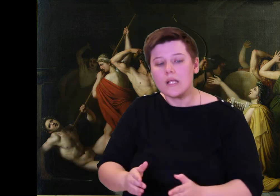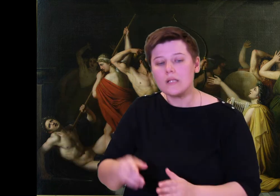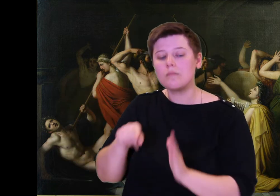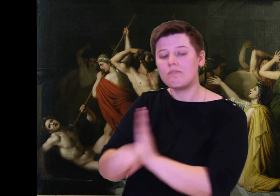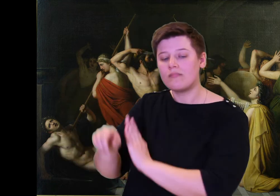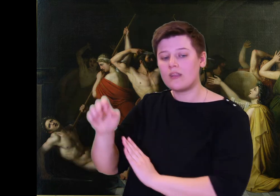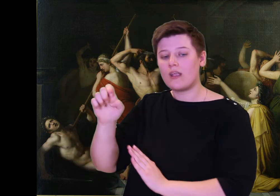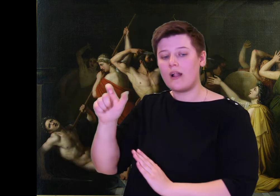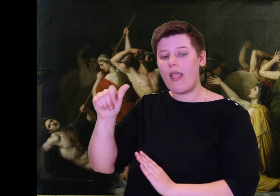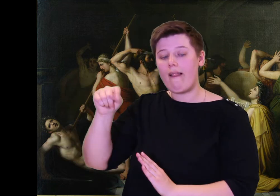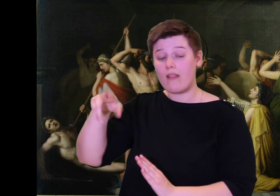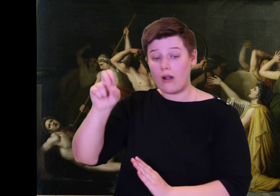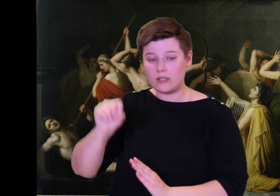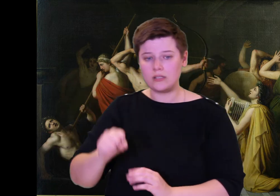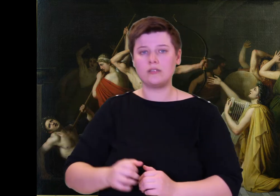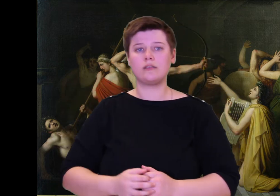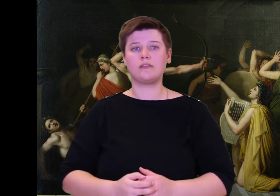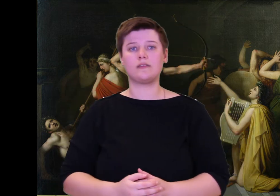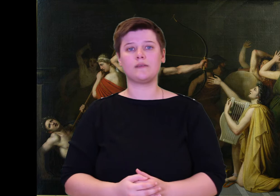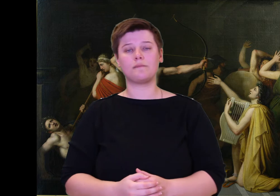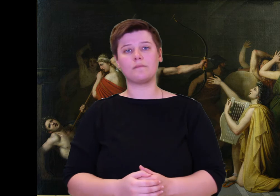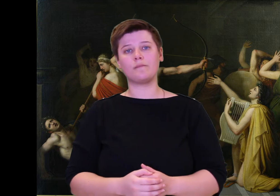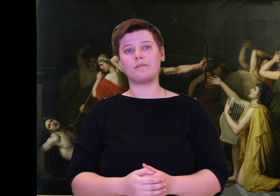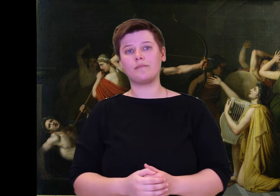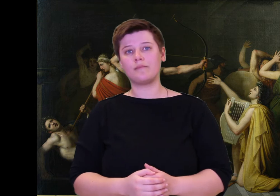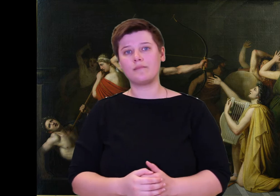the others were defeated by the bow and